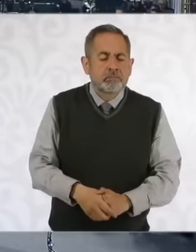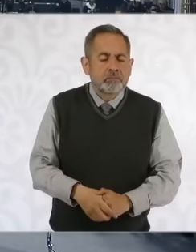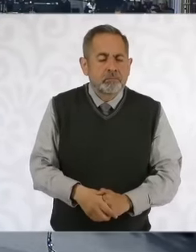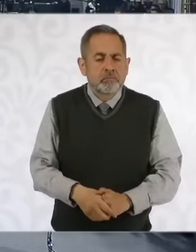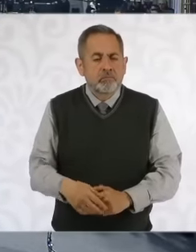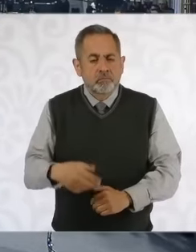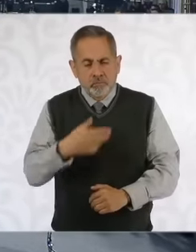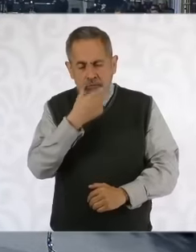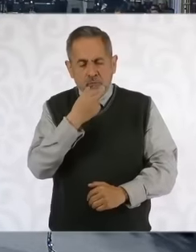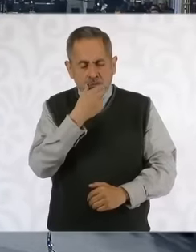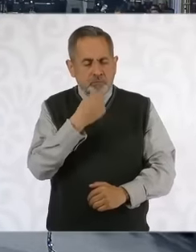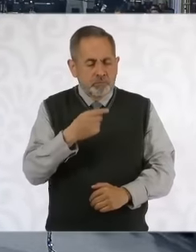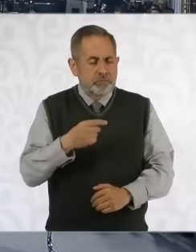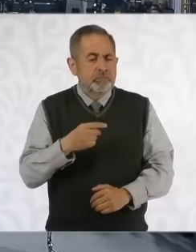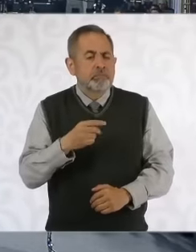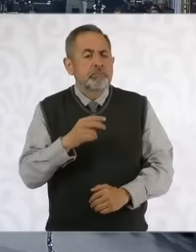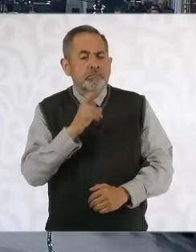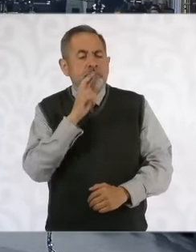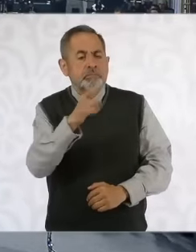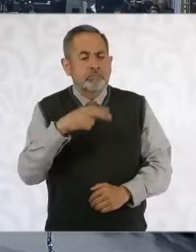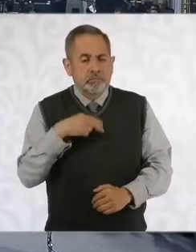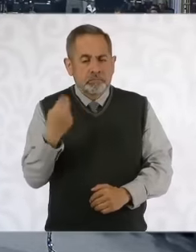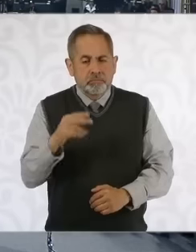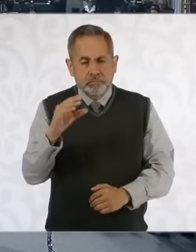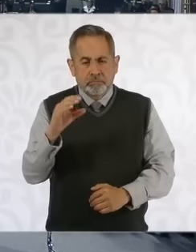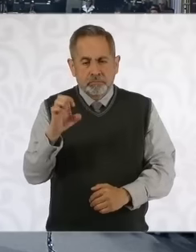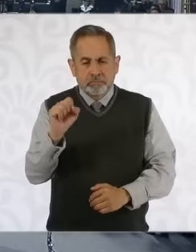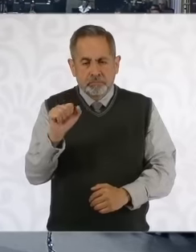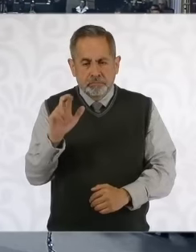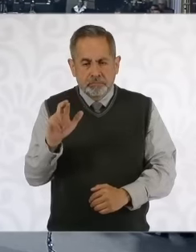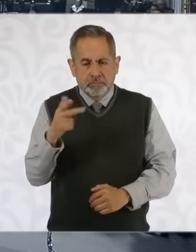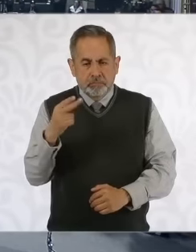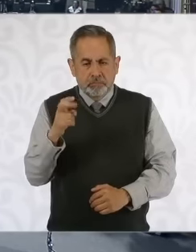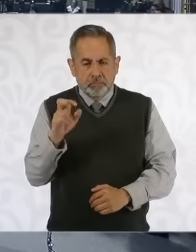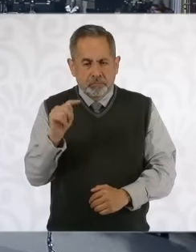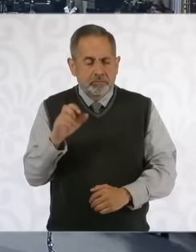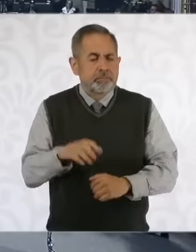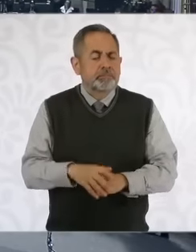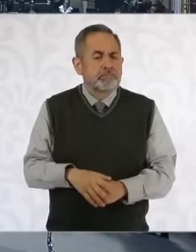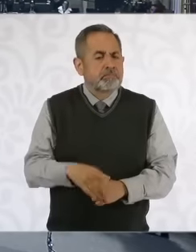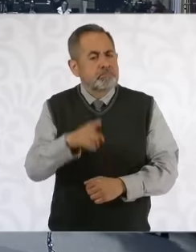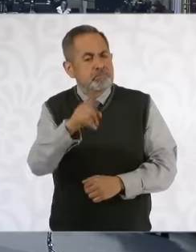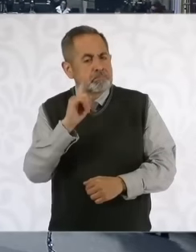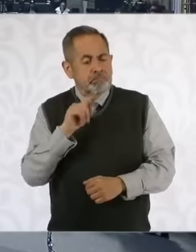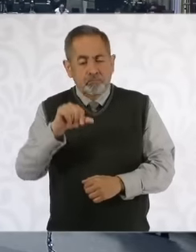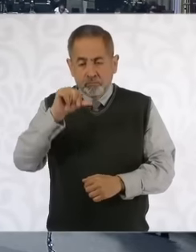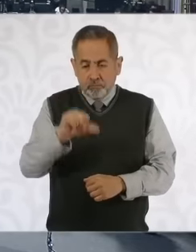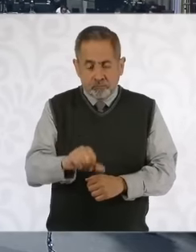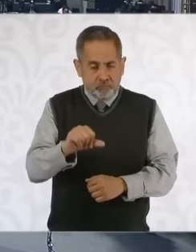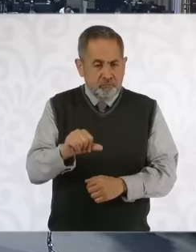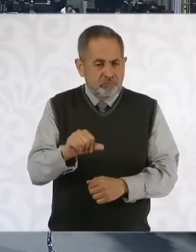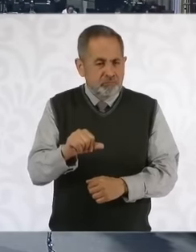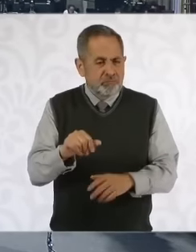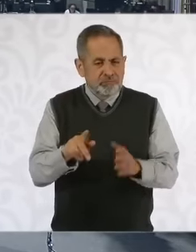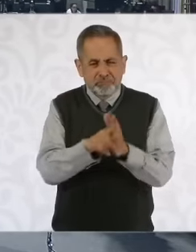Huerta of the polemón magazine president today in his second column in the celsior and from Madrid